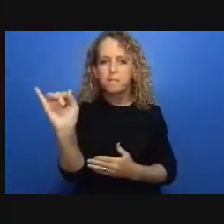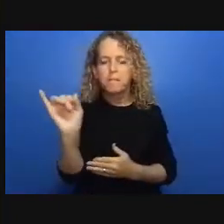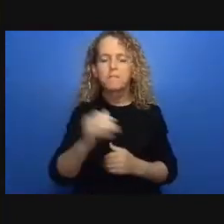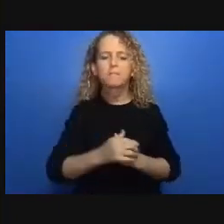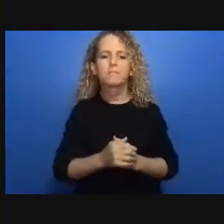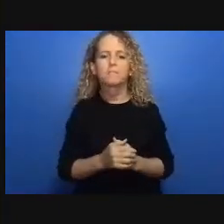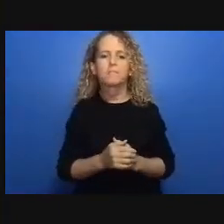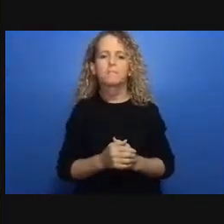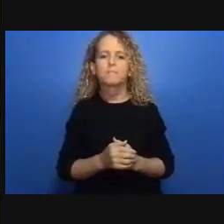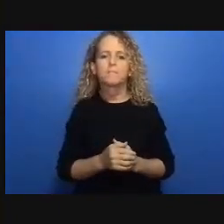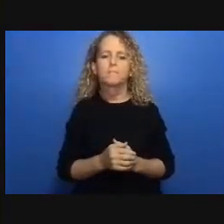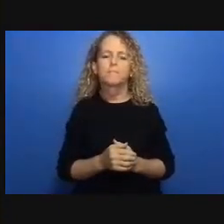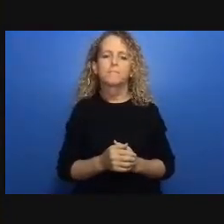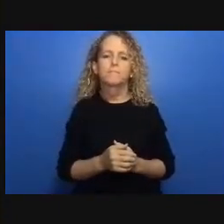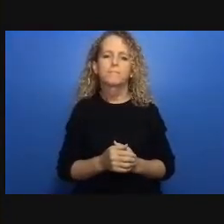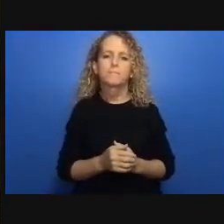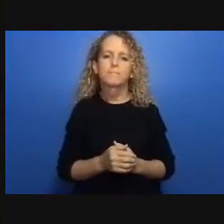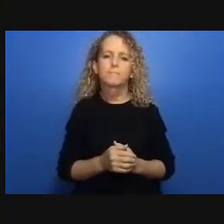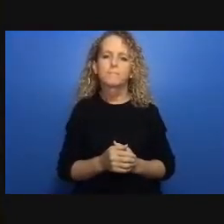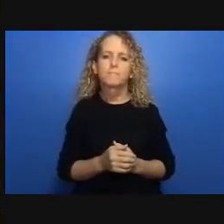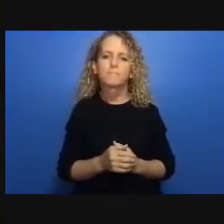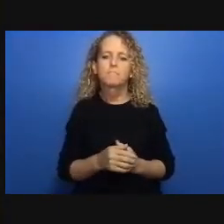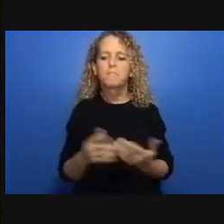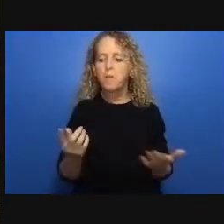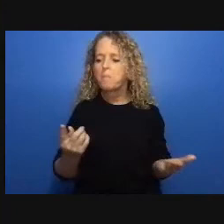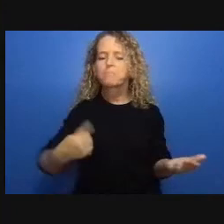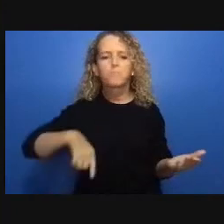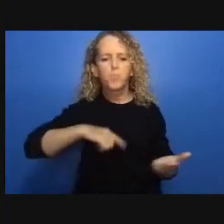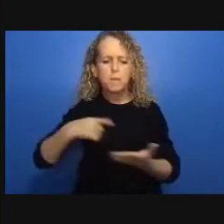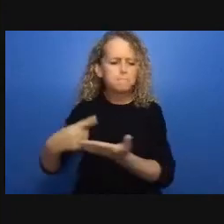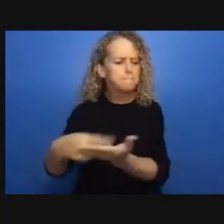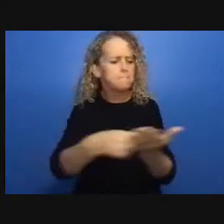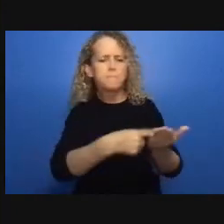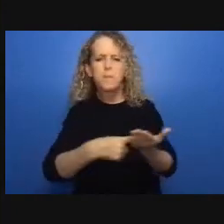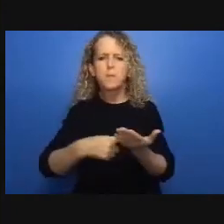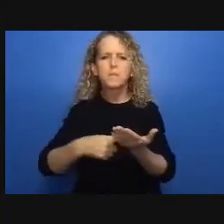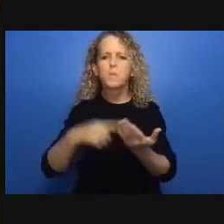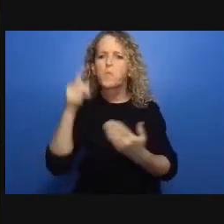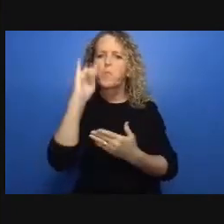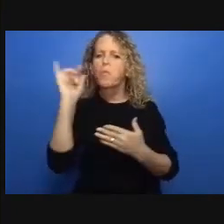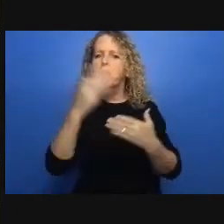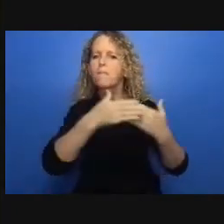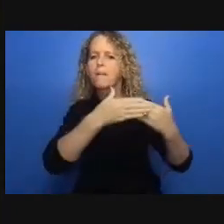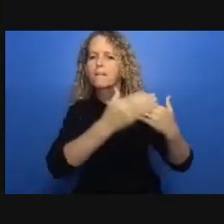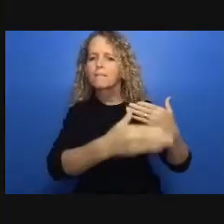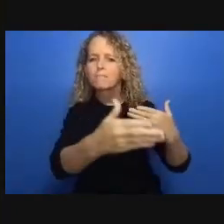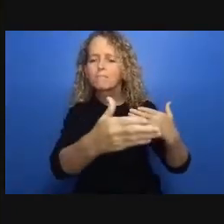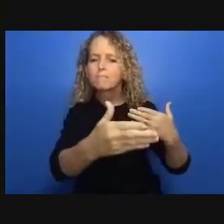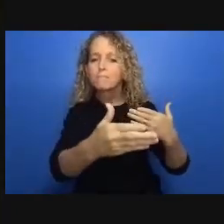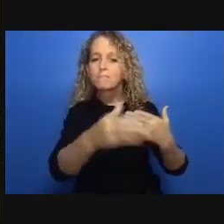of a very interdisciplinary group of experts including lawyers librarians social workers